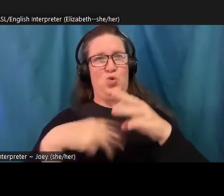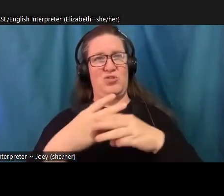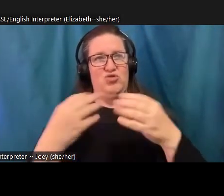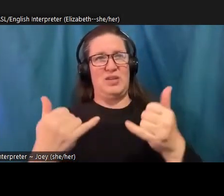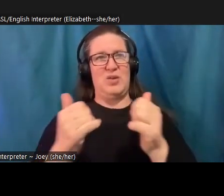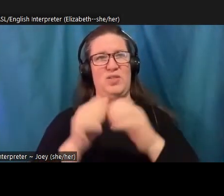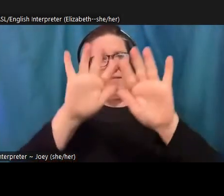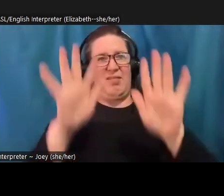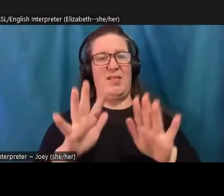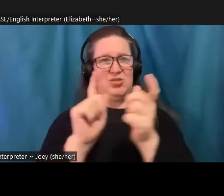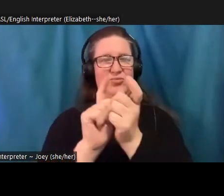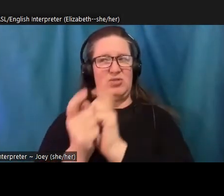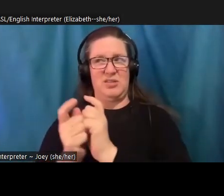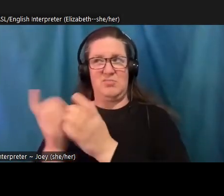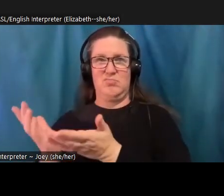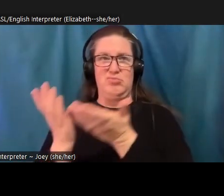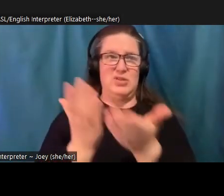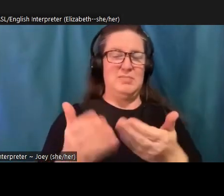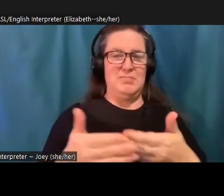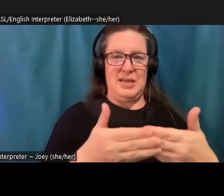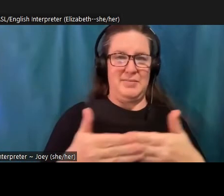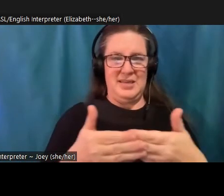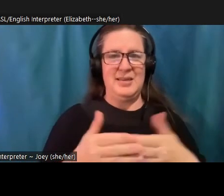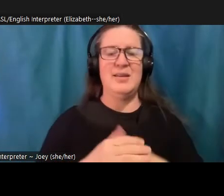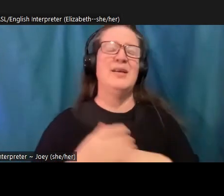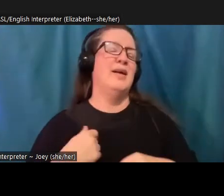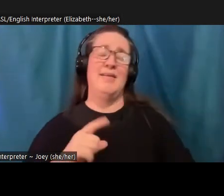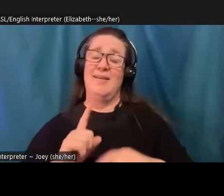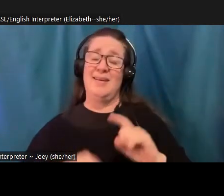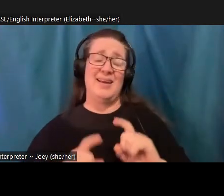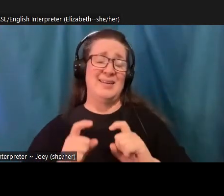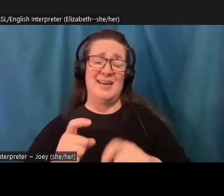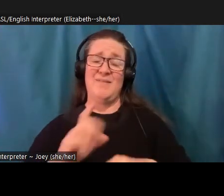Okay, so I cannot give personal advice on that. Because it's not